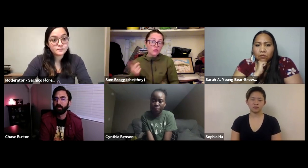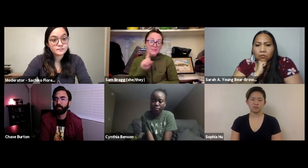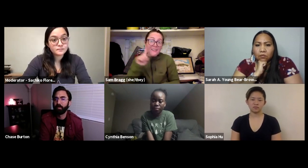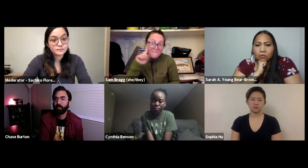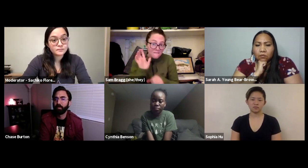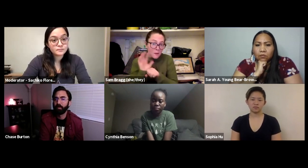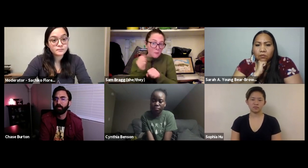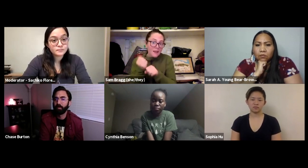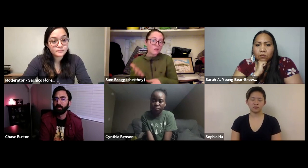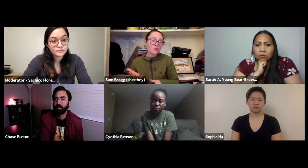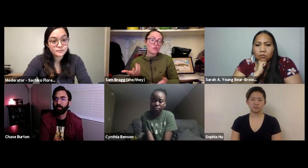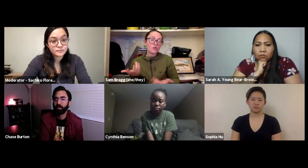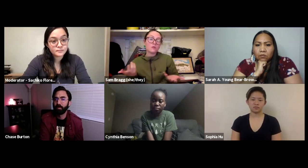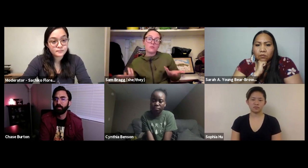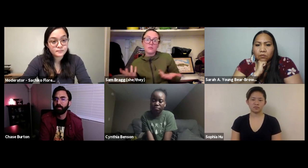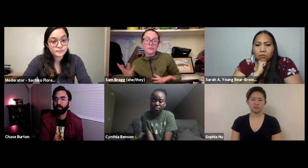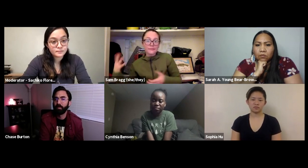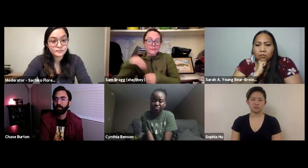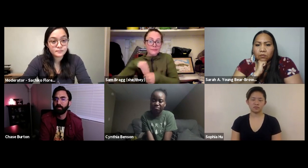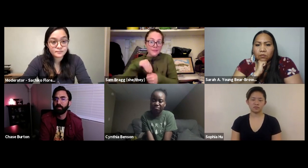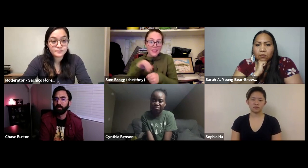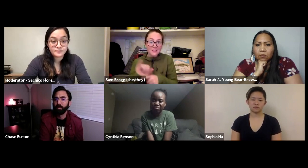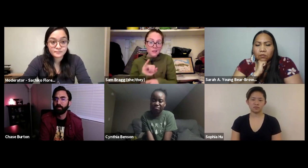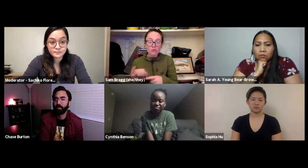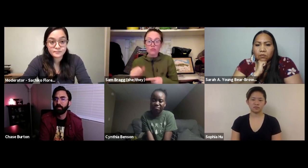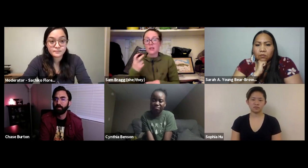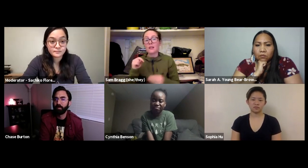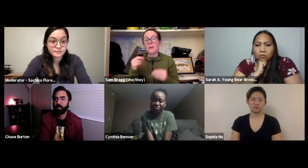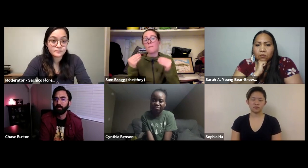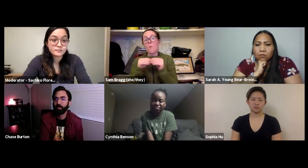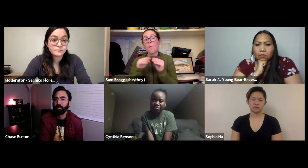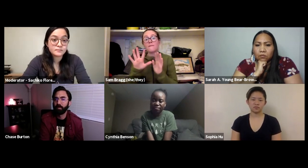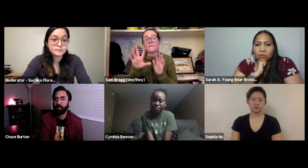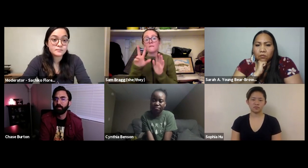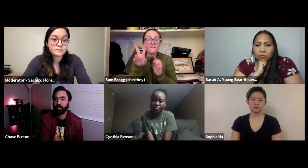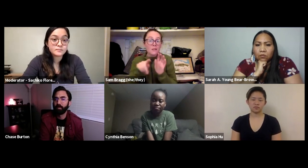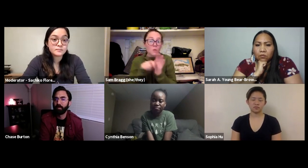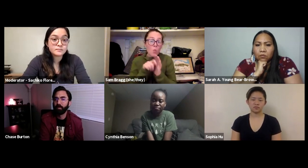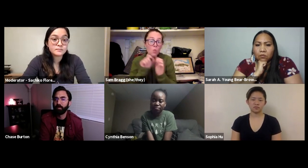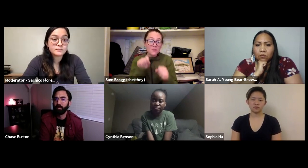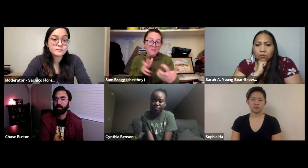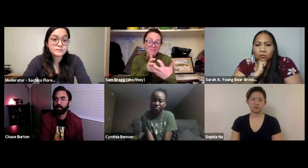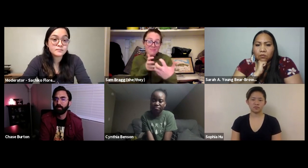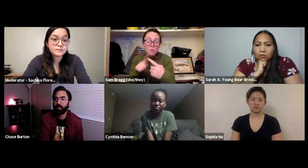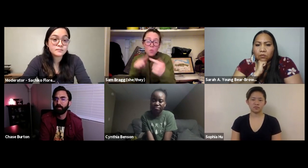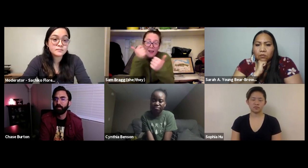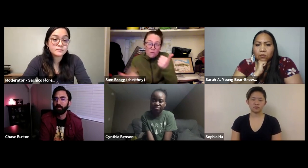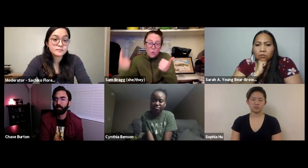I'd like to see more deaf filmmakers out there get involved with the industry and make more